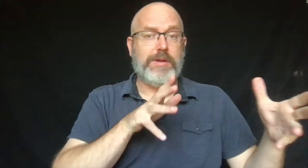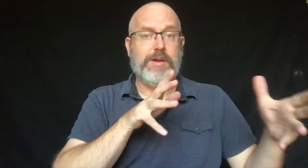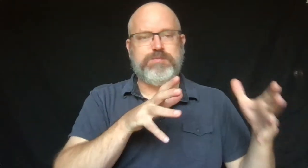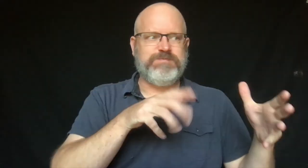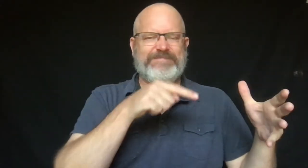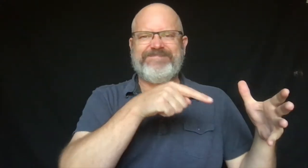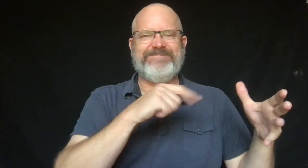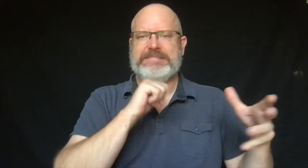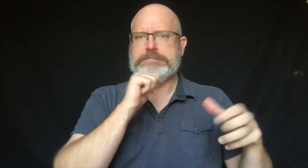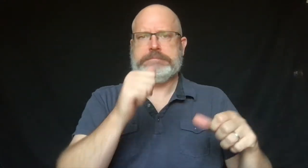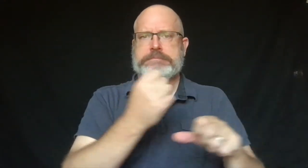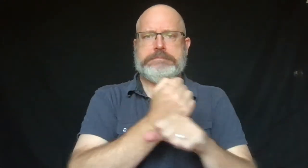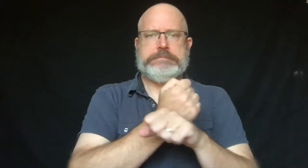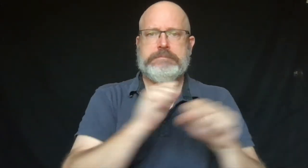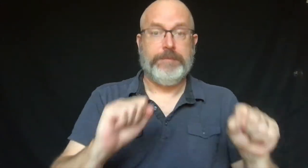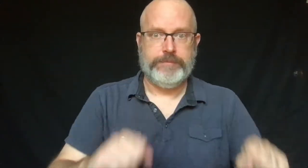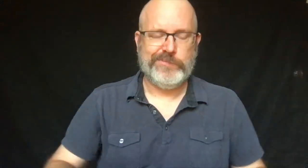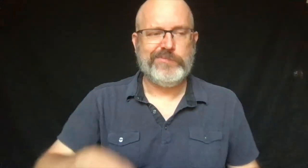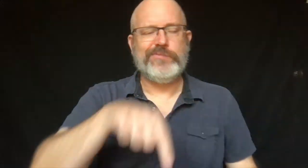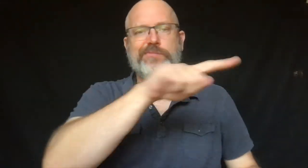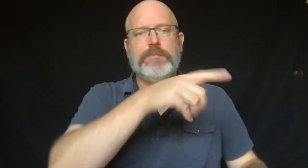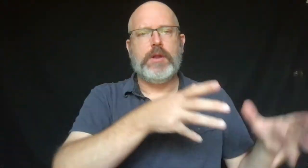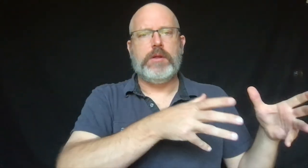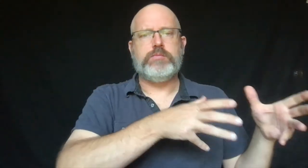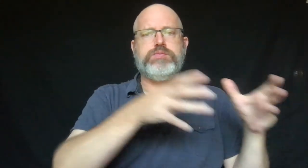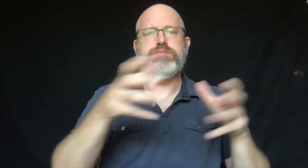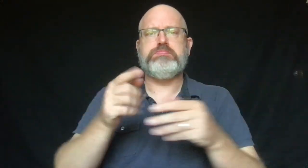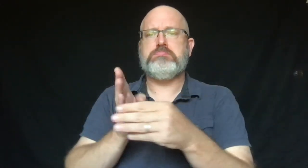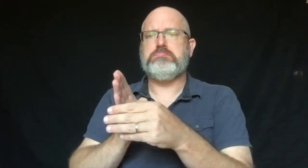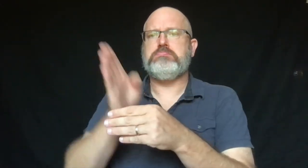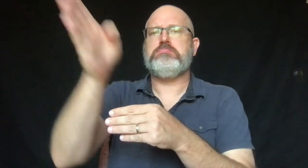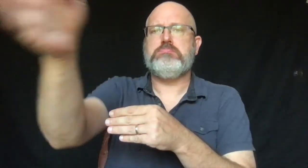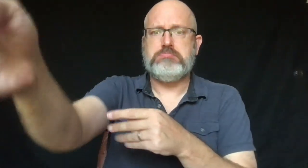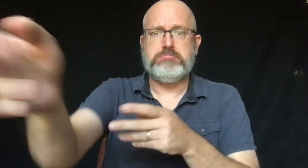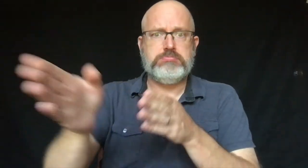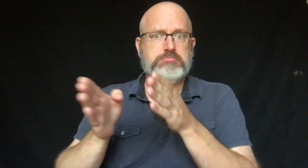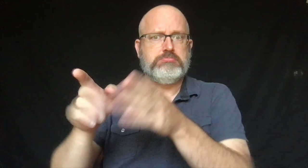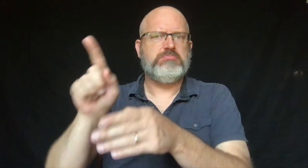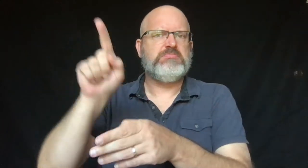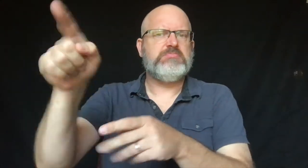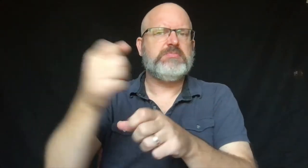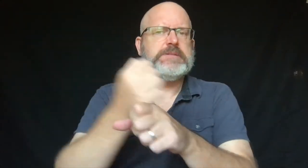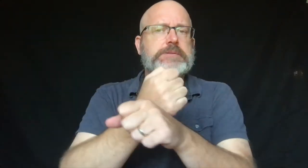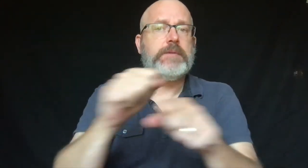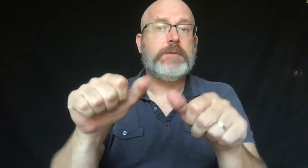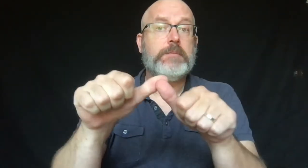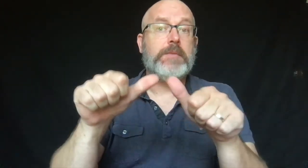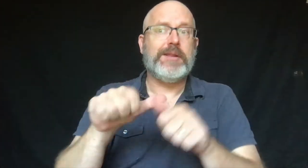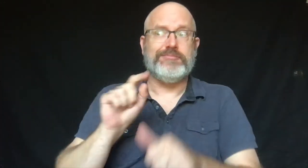their building was not safe because it had been hurt by the tornado.